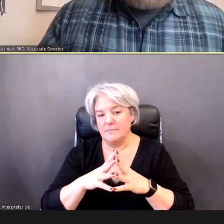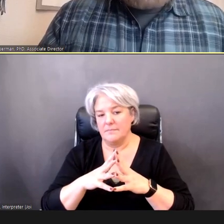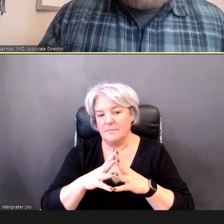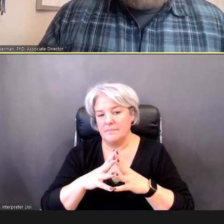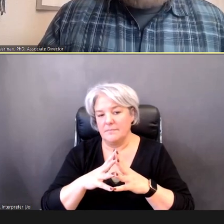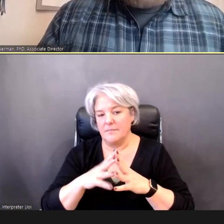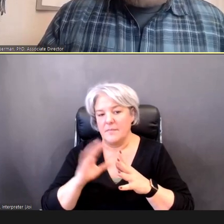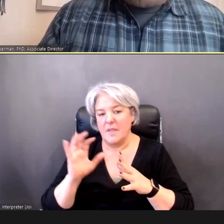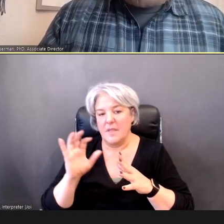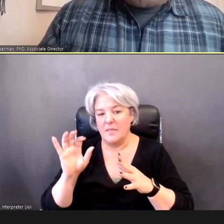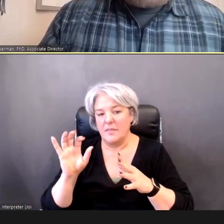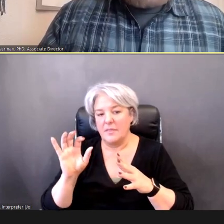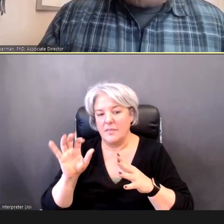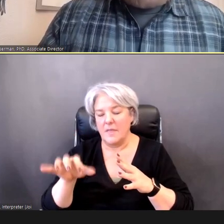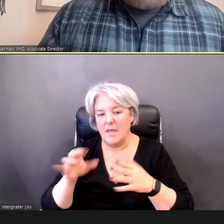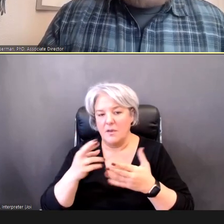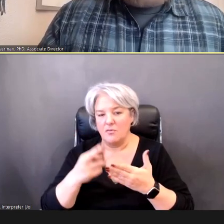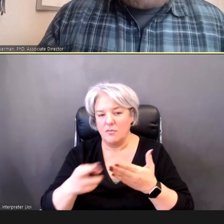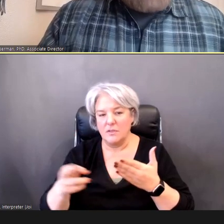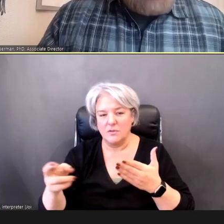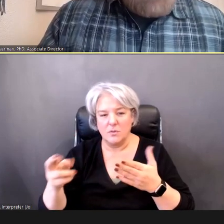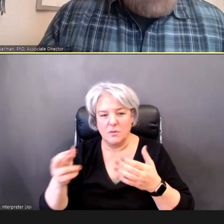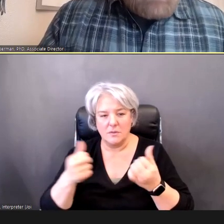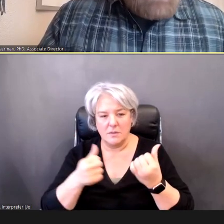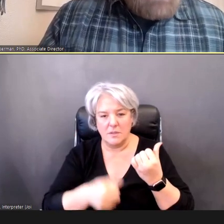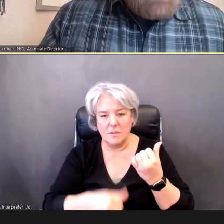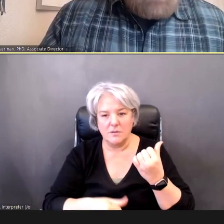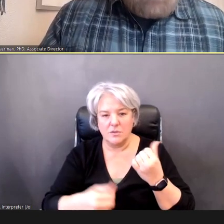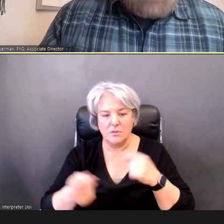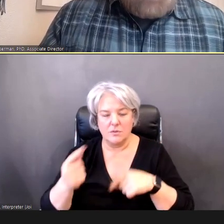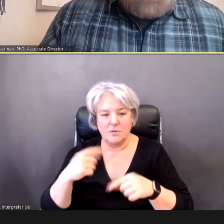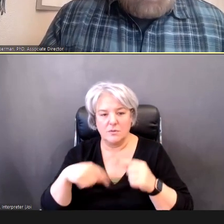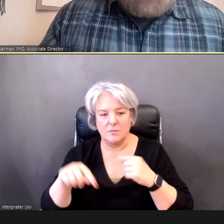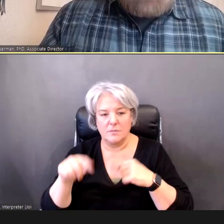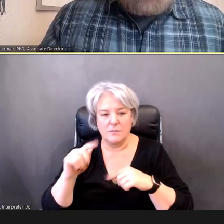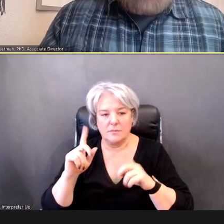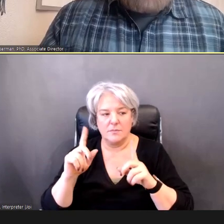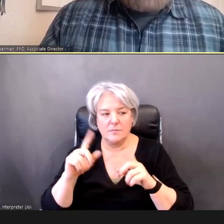oops, Sorry.